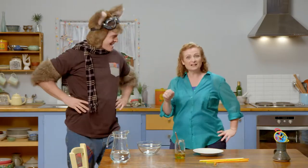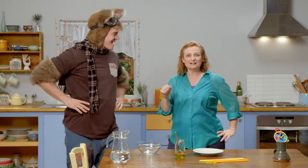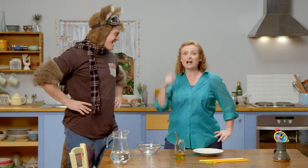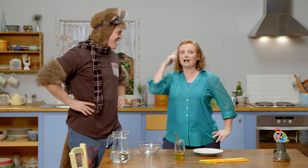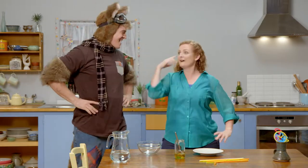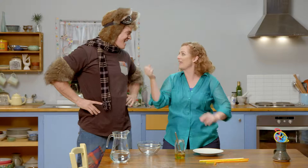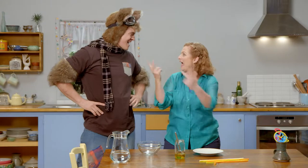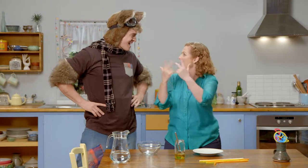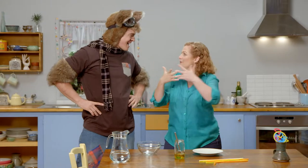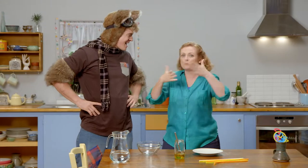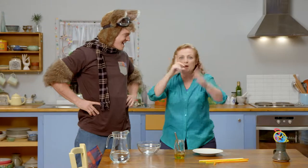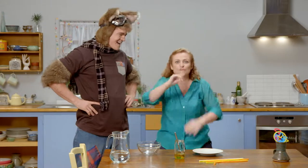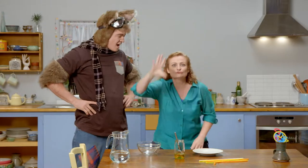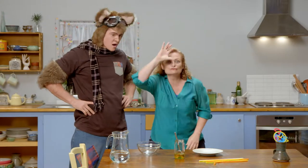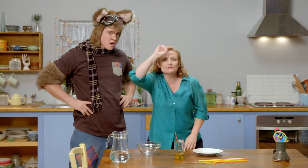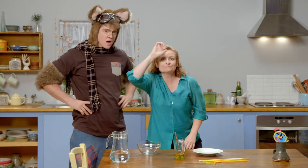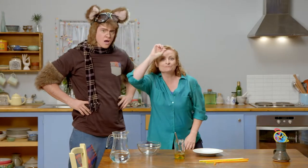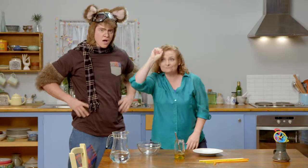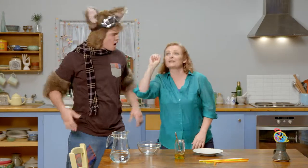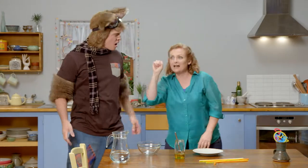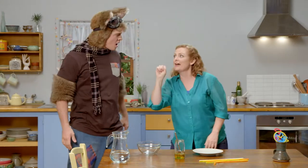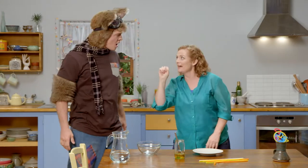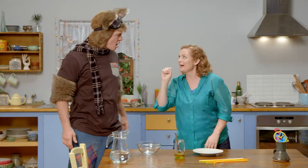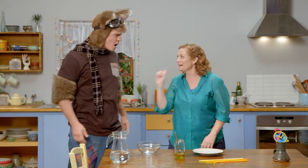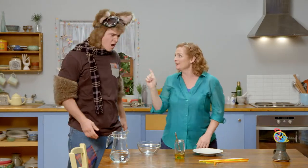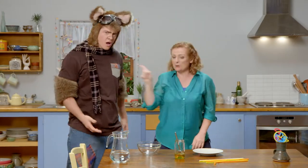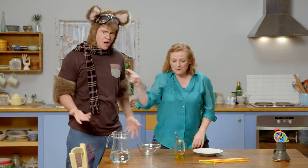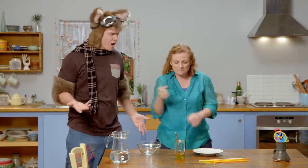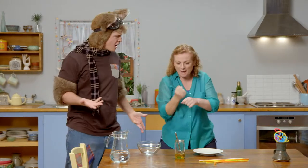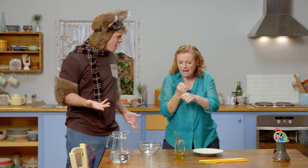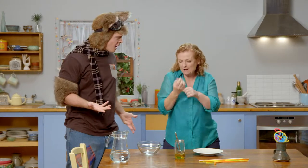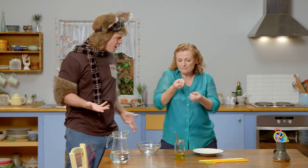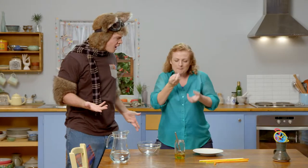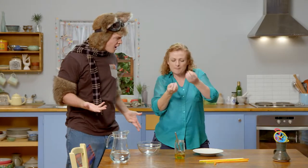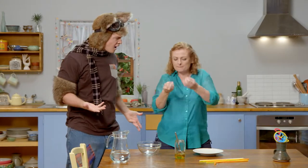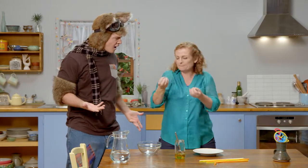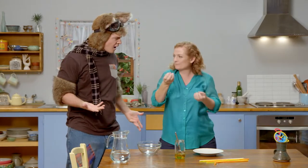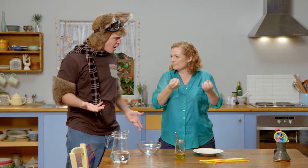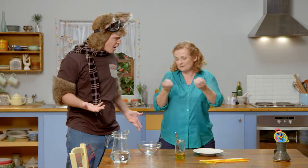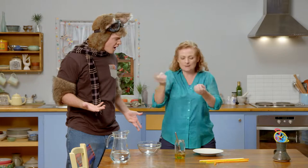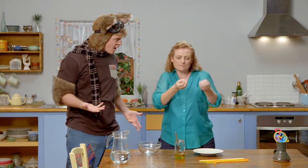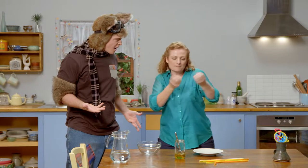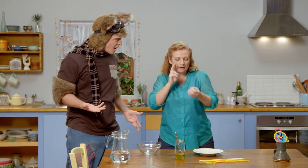Yes, there's another way that you can remember our balloon ride too. We can do that by making bubbles